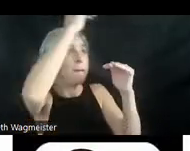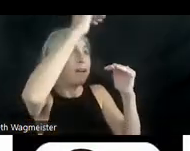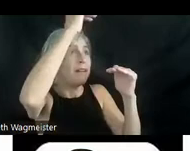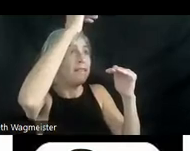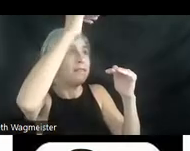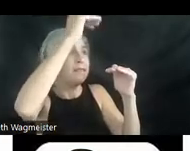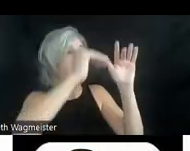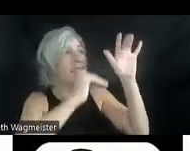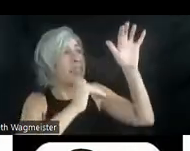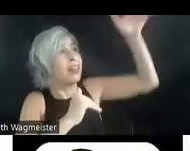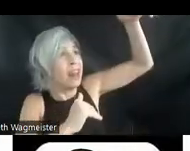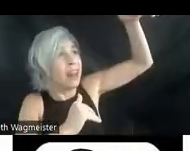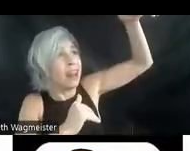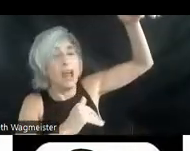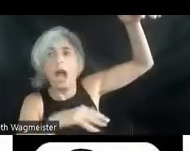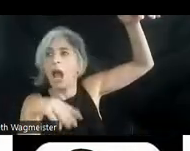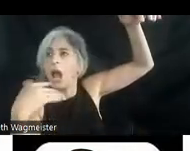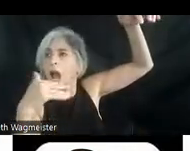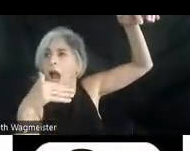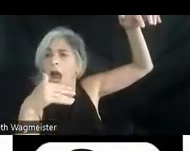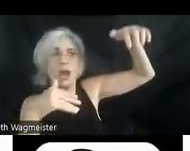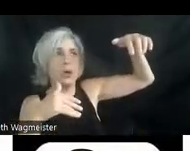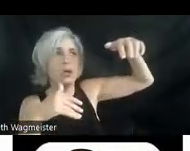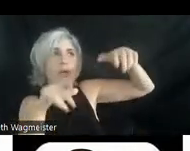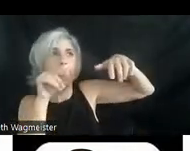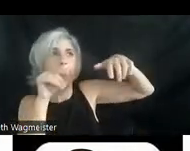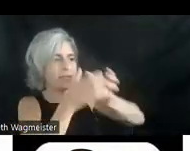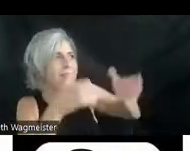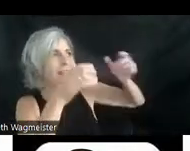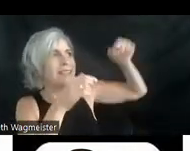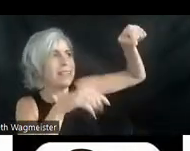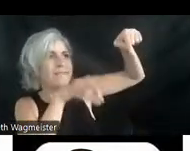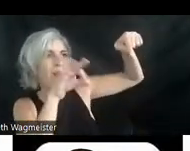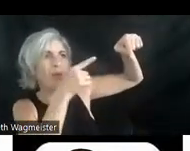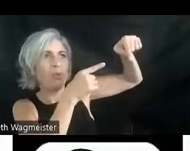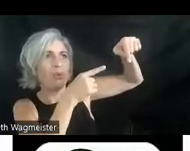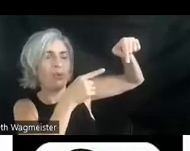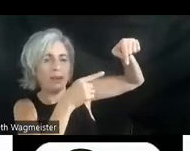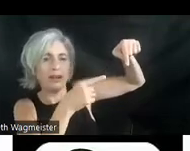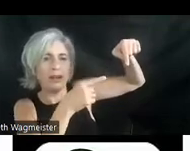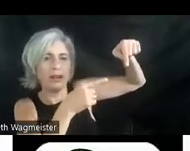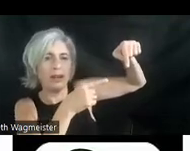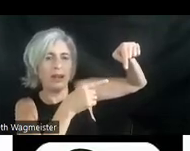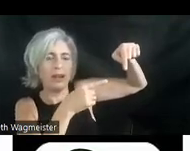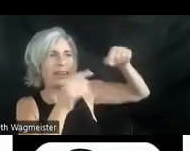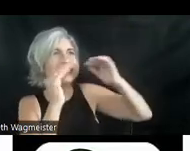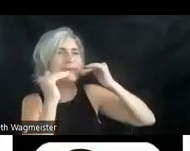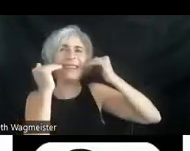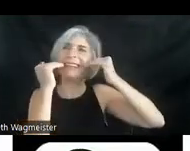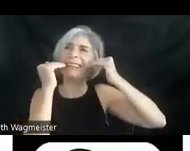find a dense mass of woven twigs. A bird's nest. Smiling, he removes the chick from his